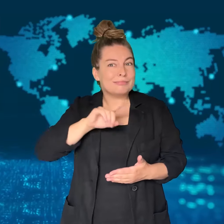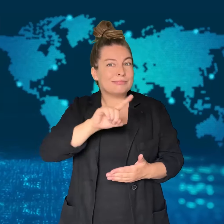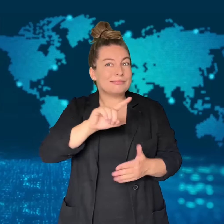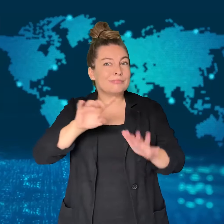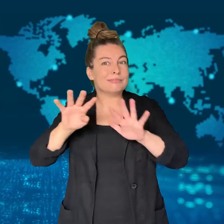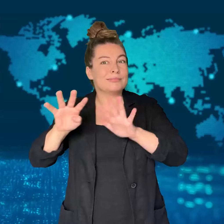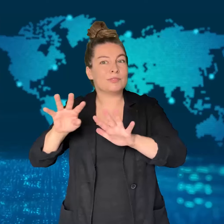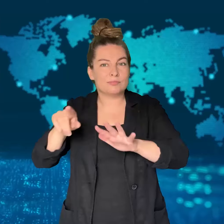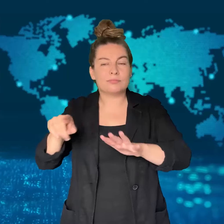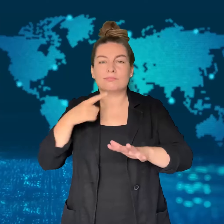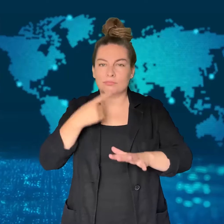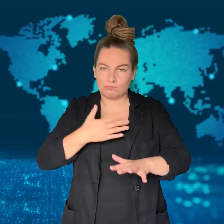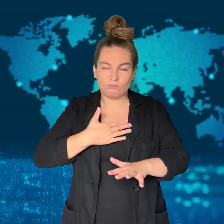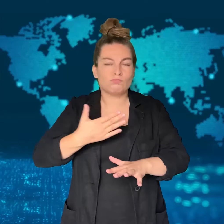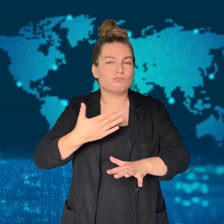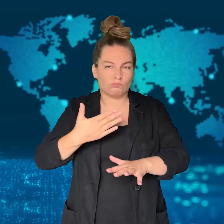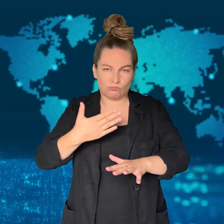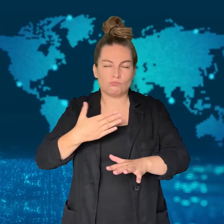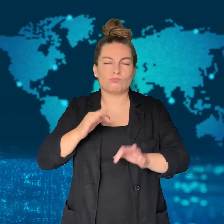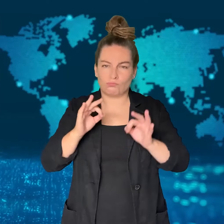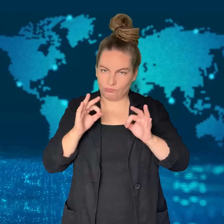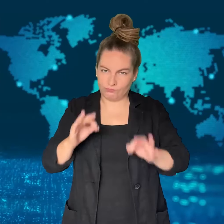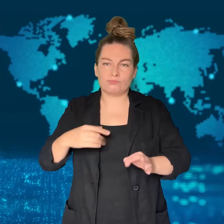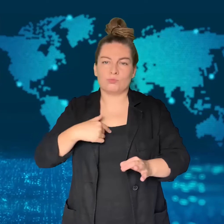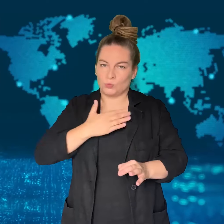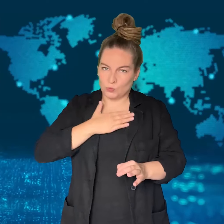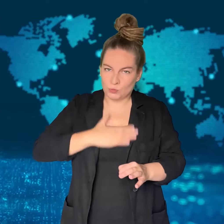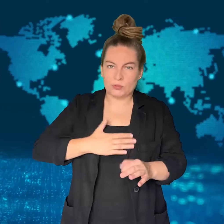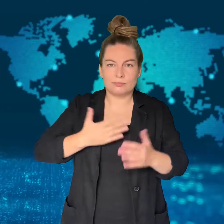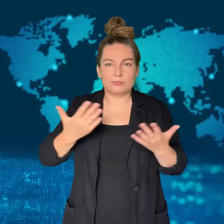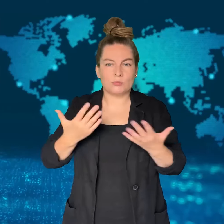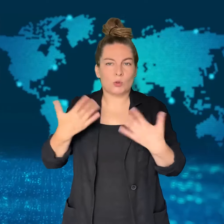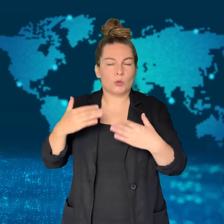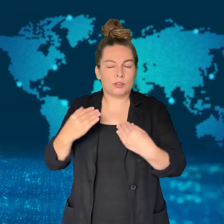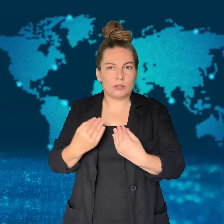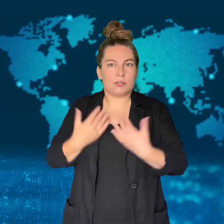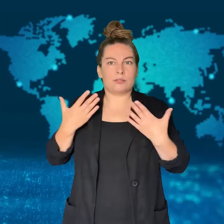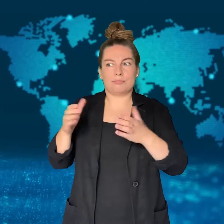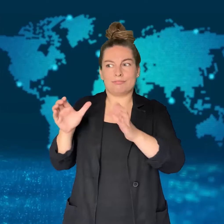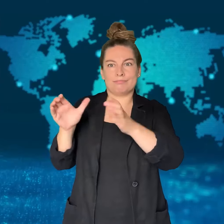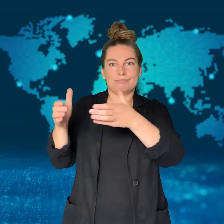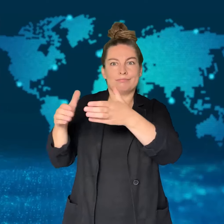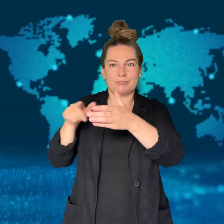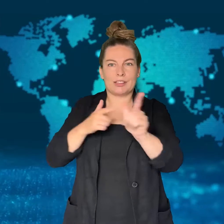and Intelligence in Vienna, the 19-year-old confessed to